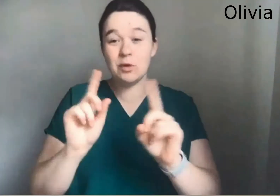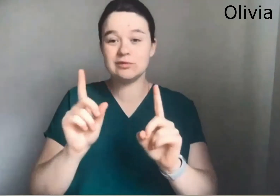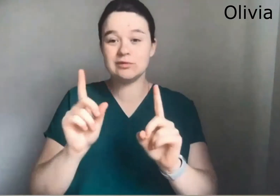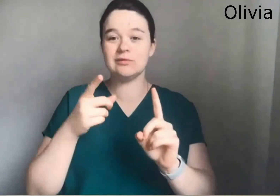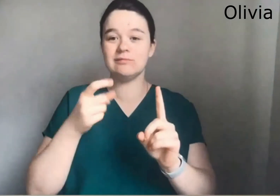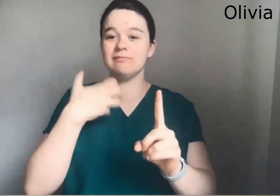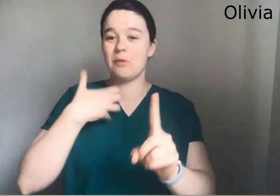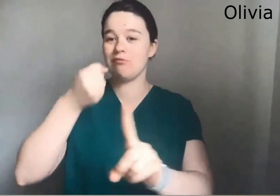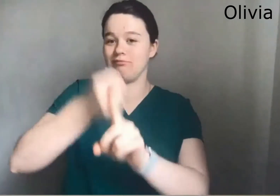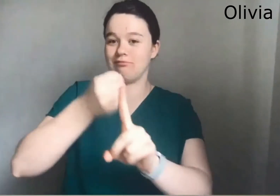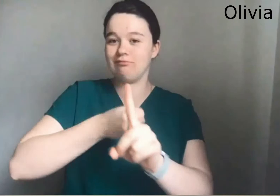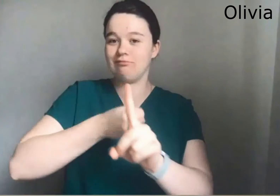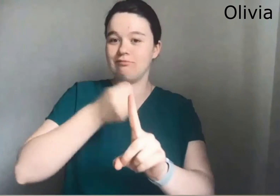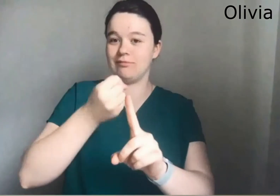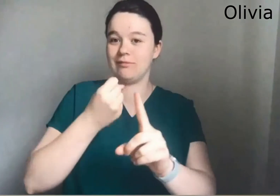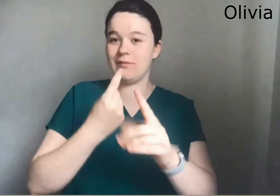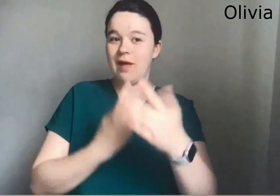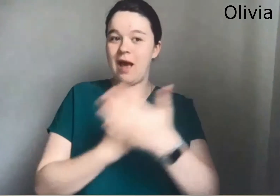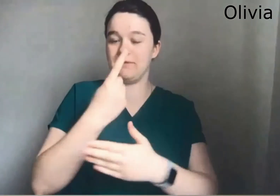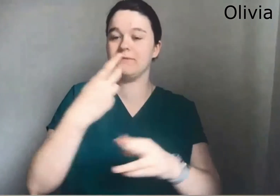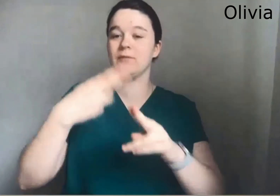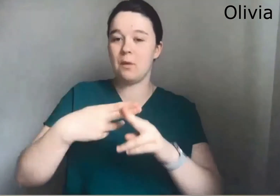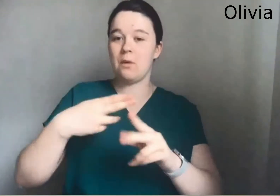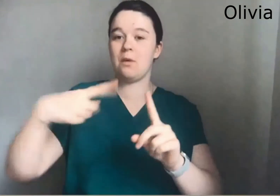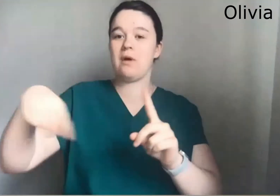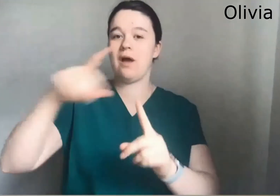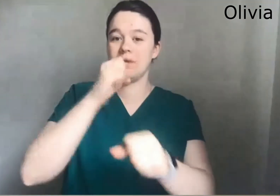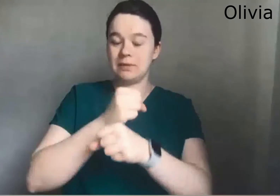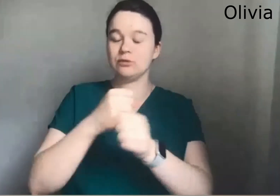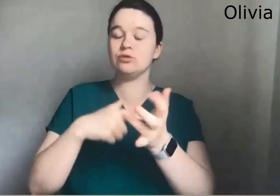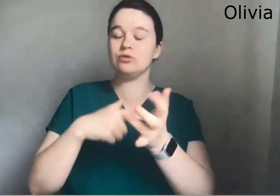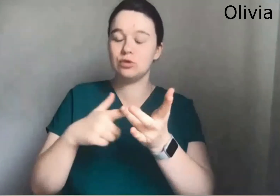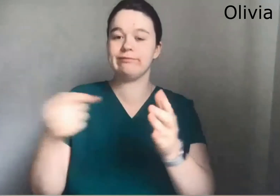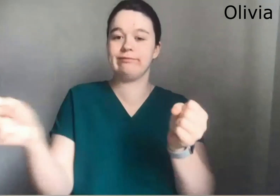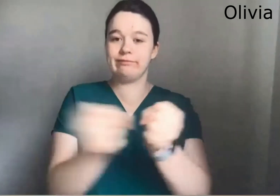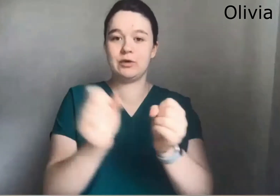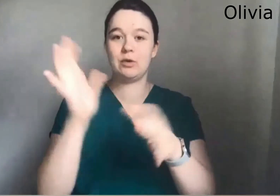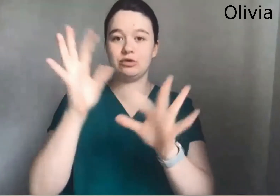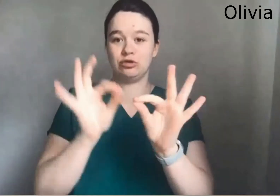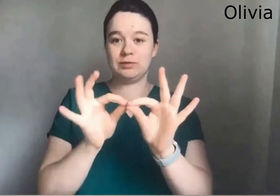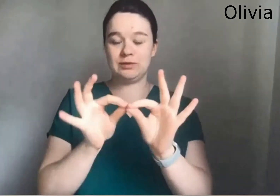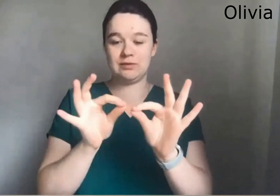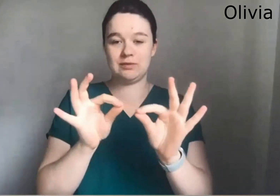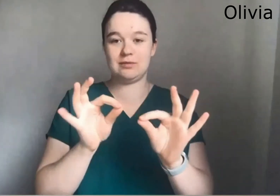You know, it's been really really unfortunate events, but it has allowed for more advocacy for the government to realize that